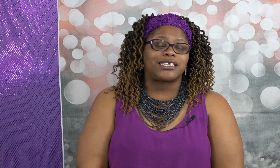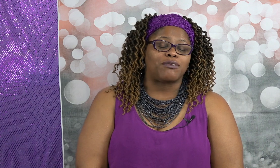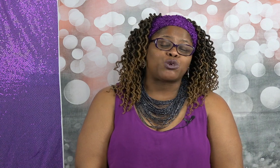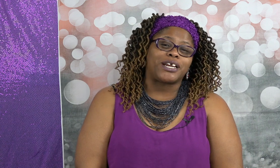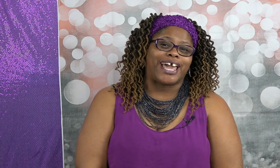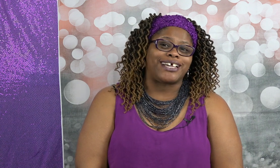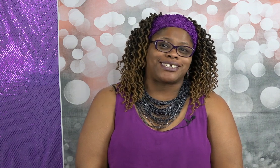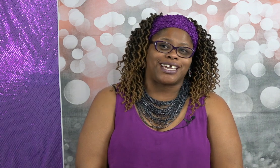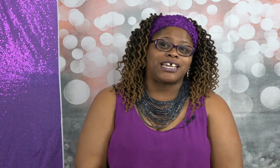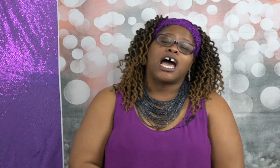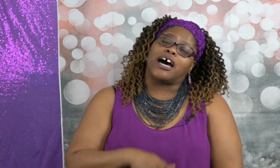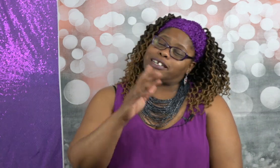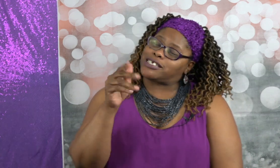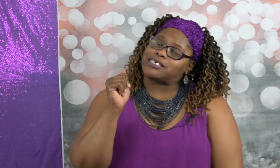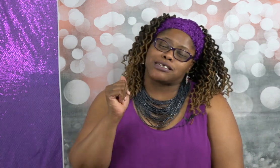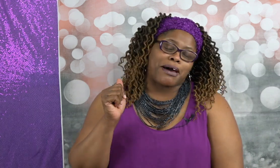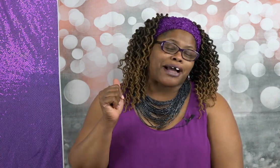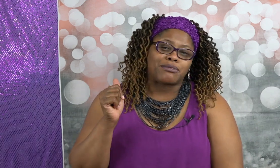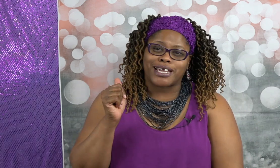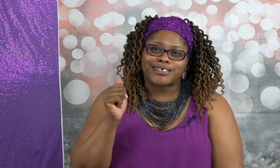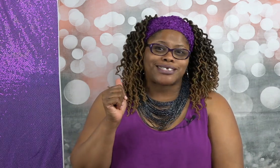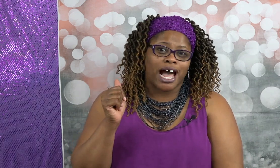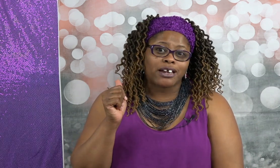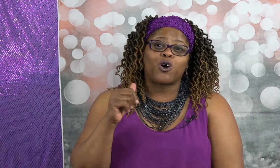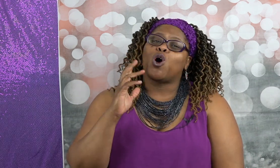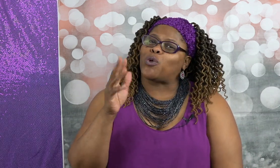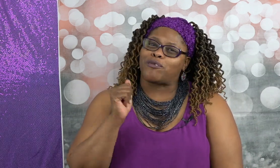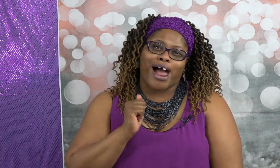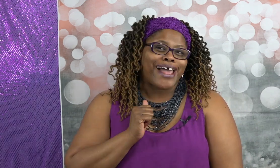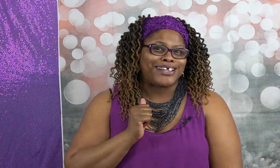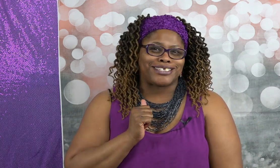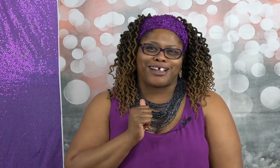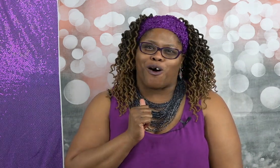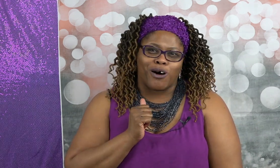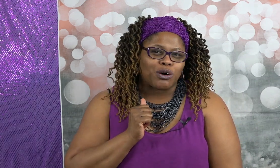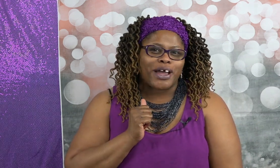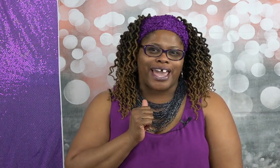of 2018 and until some I can't take the title we riding this thing all the way